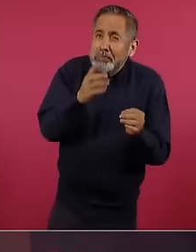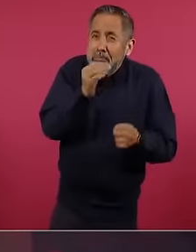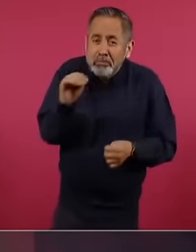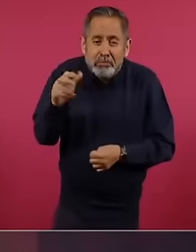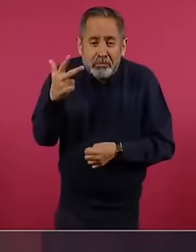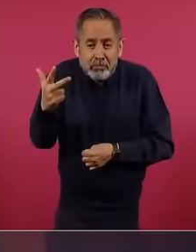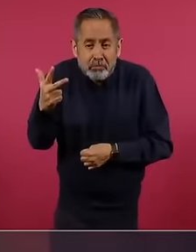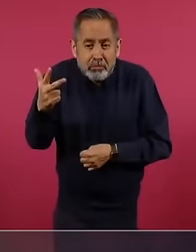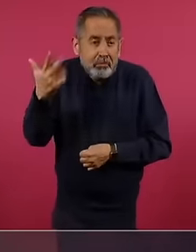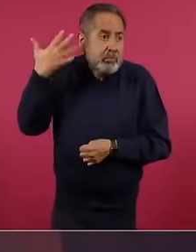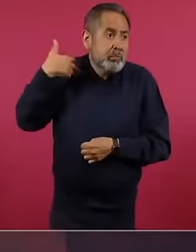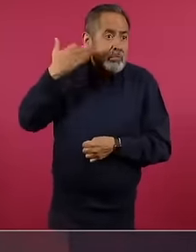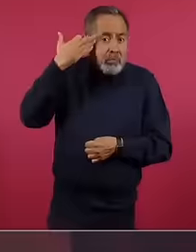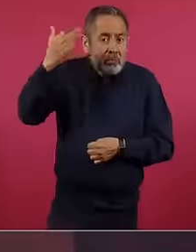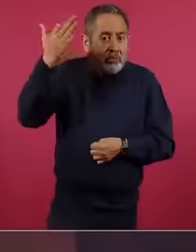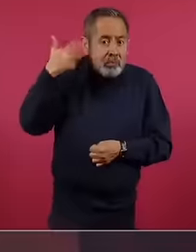the time of Porfirio, days no no no